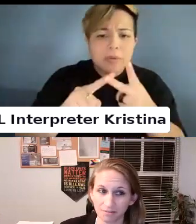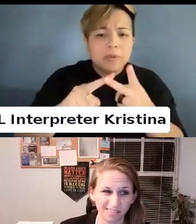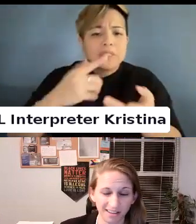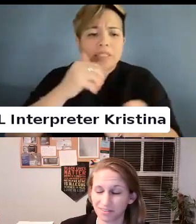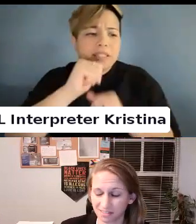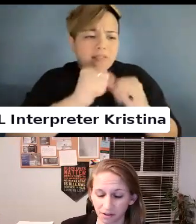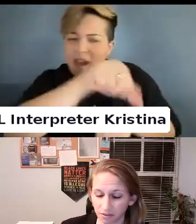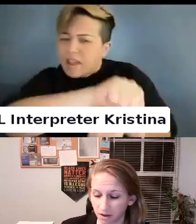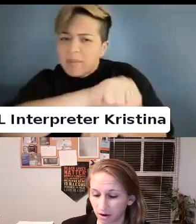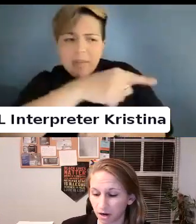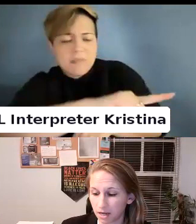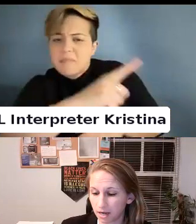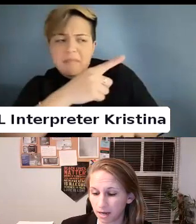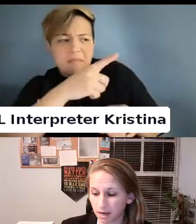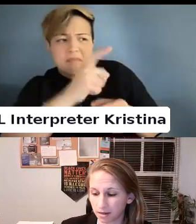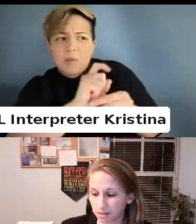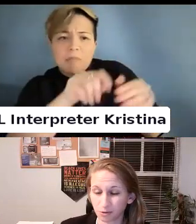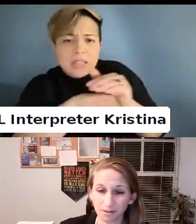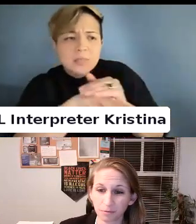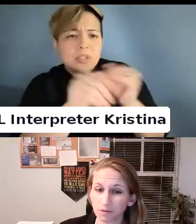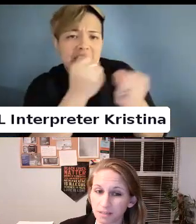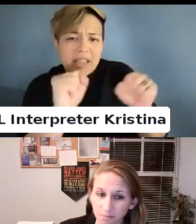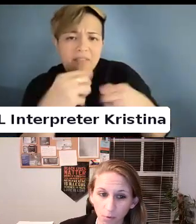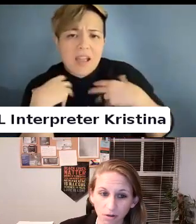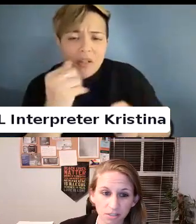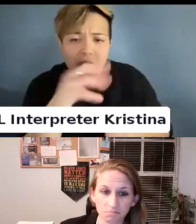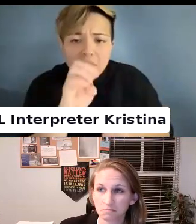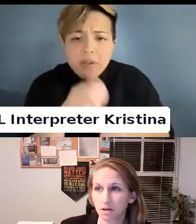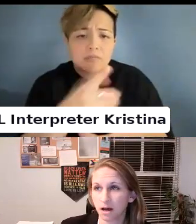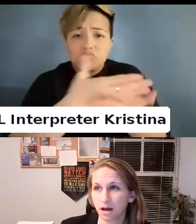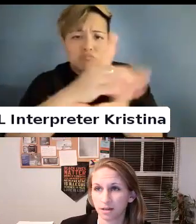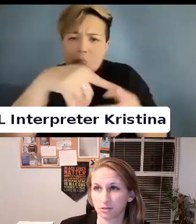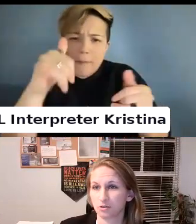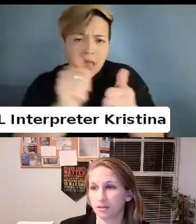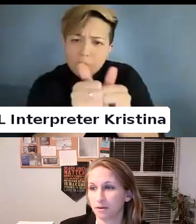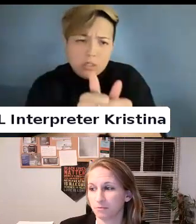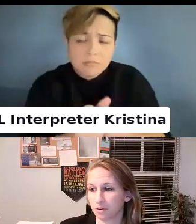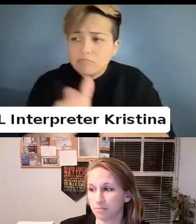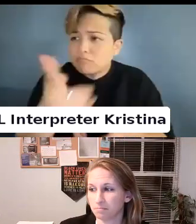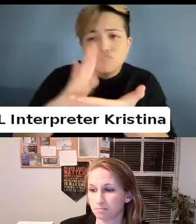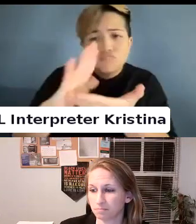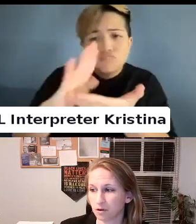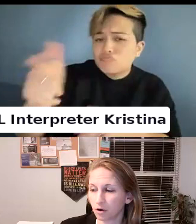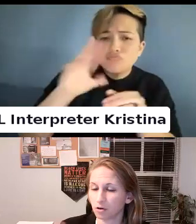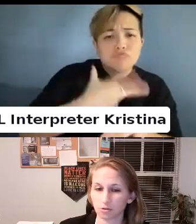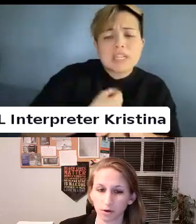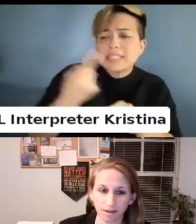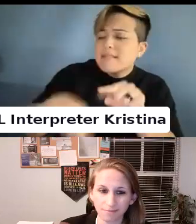safe and effective healthcare. Excluding them from playing sports. Excluding them from all sorts.